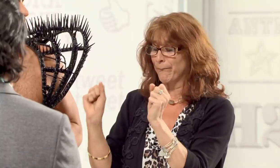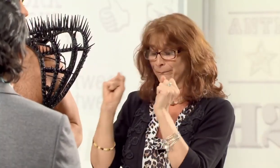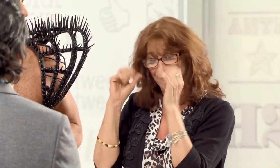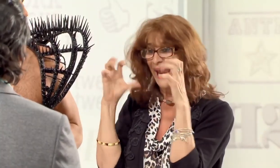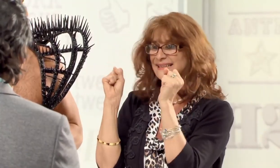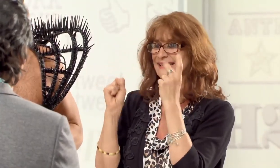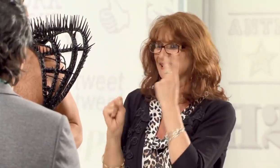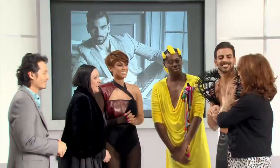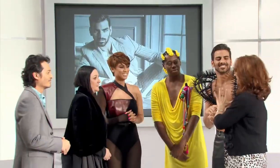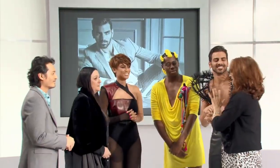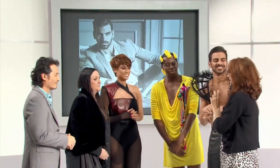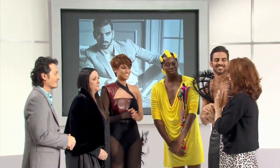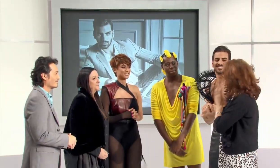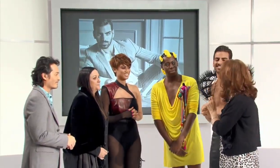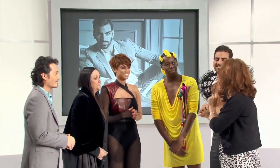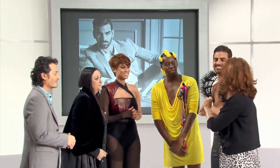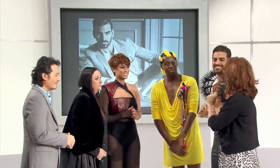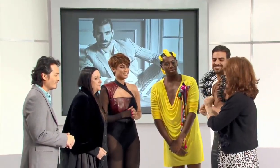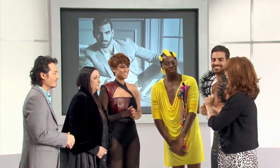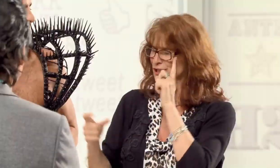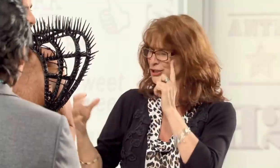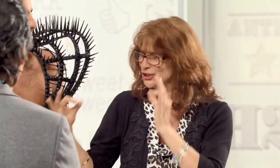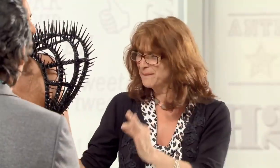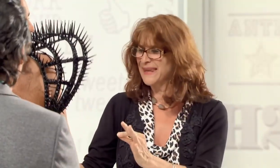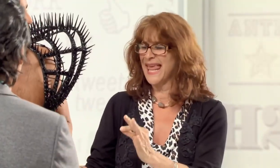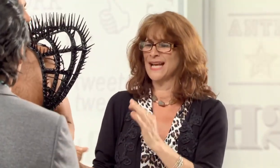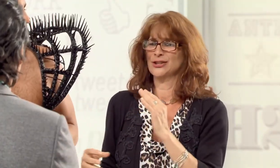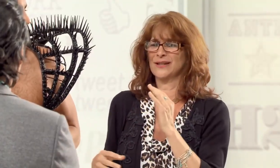It's amazing to see his hard work has paid off, and his determination